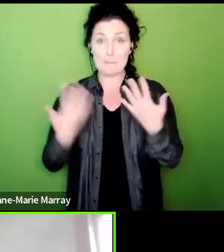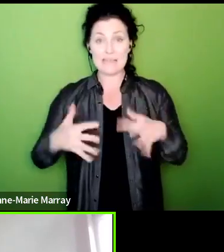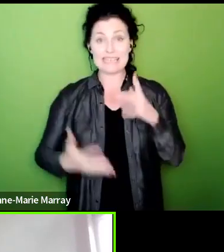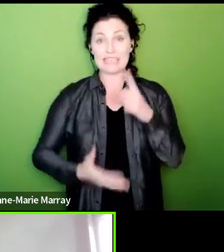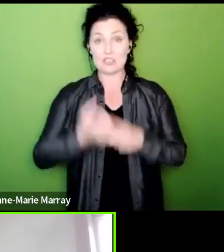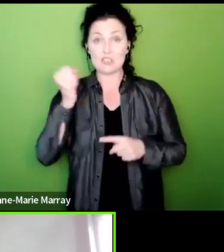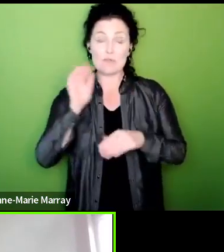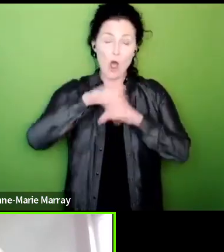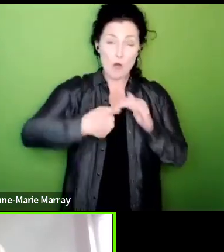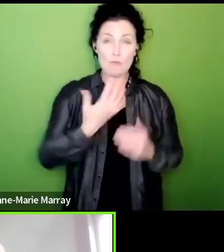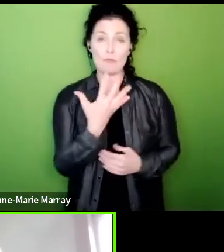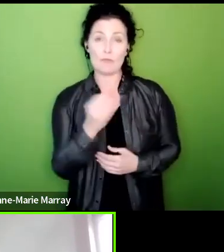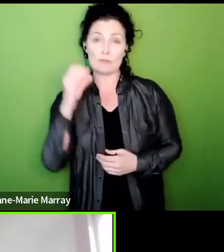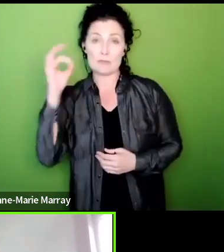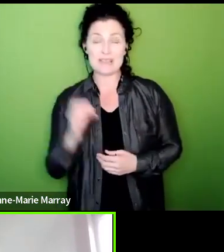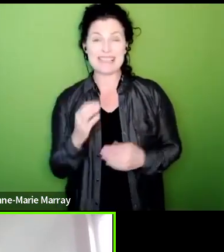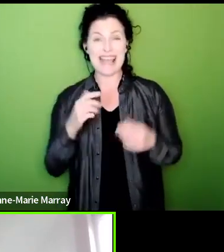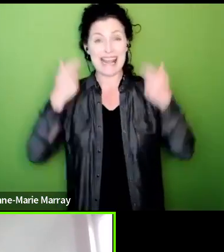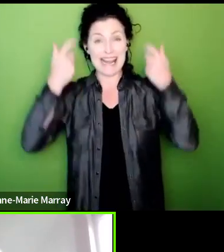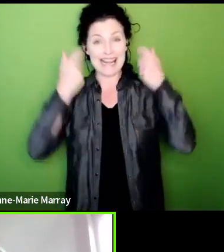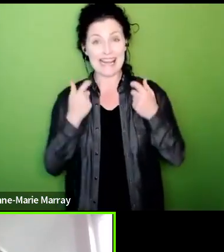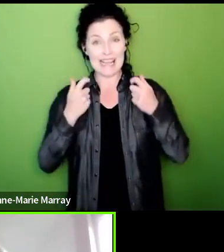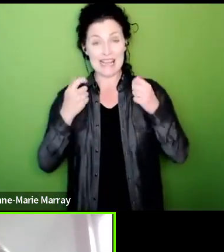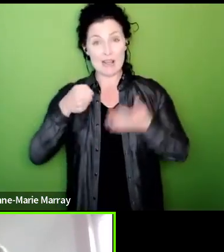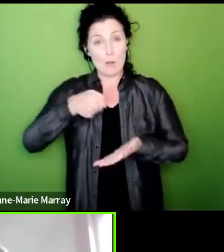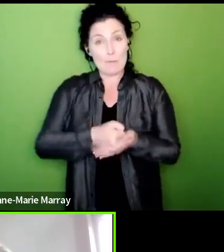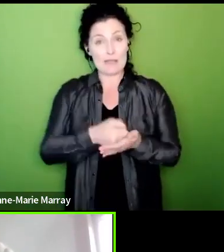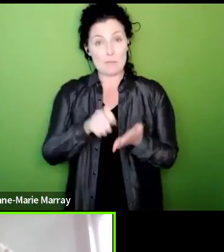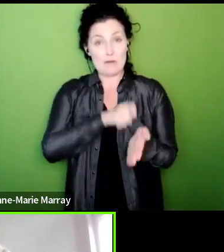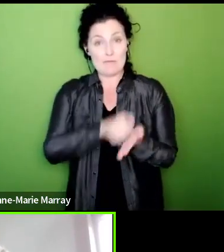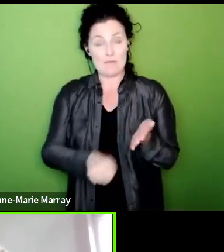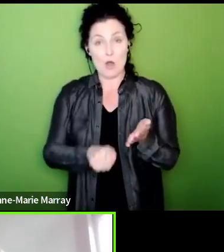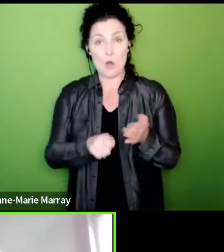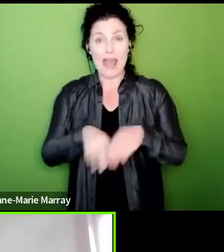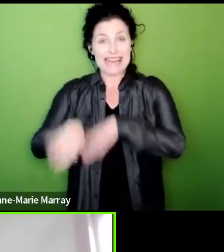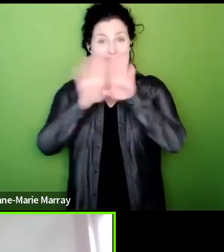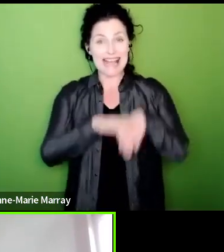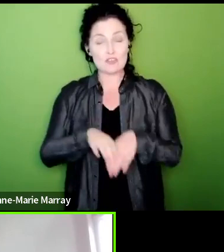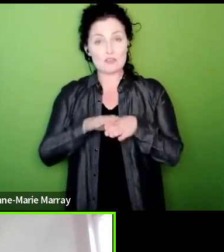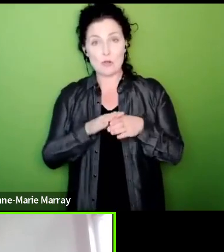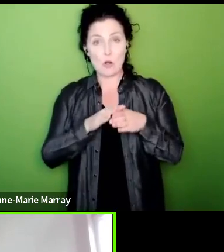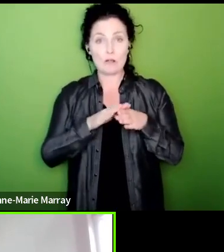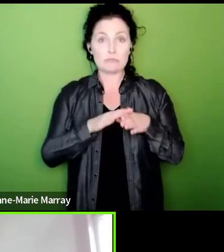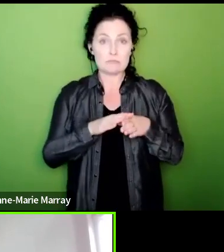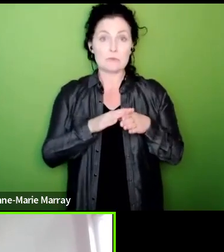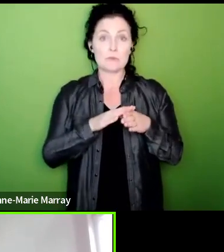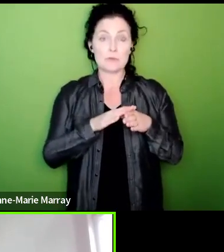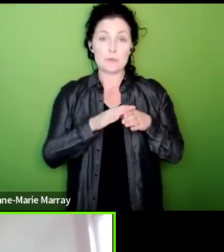the 50% legal threshold and achieved a national overall average turnout of 51 and a half percent